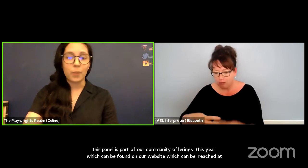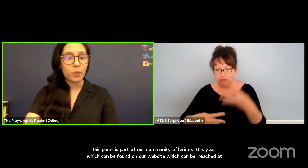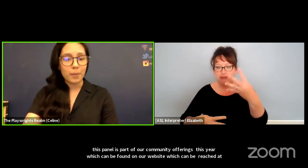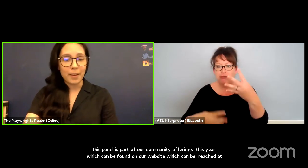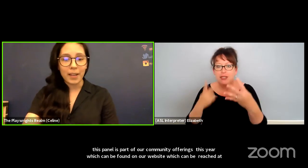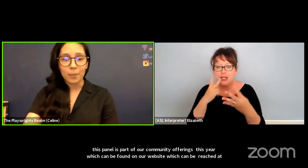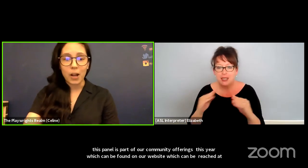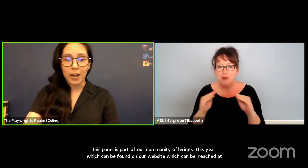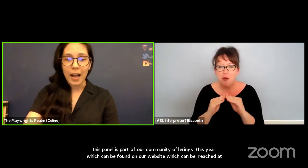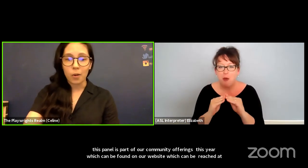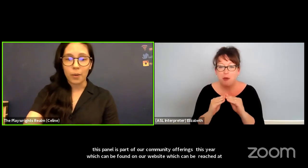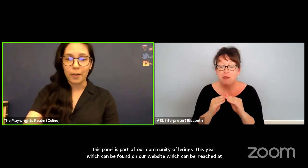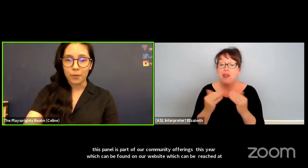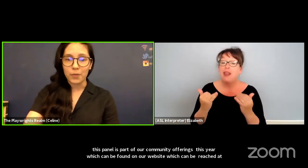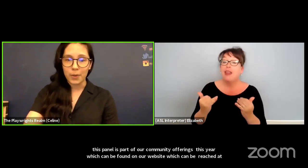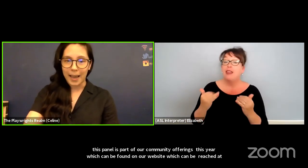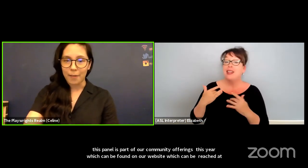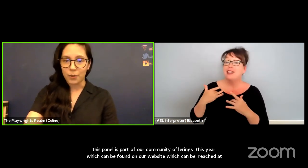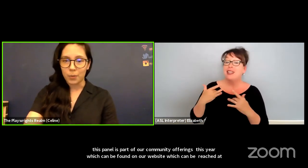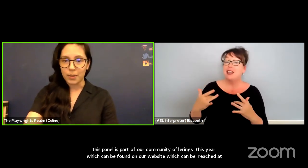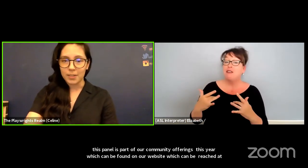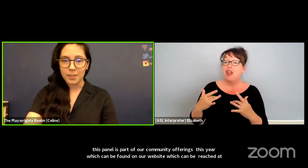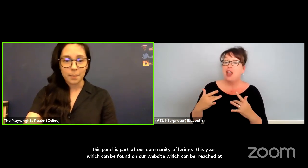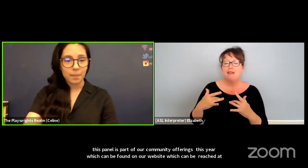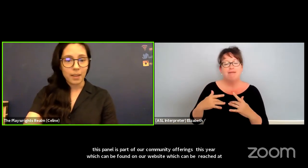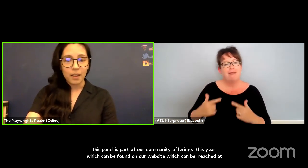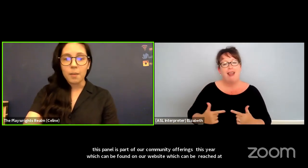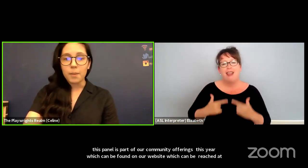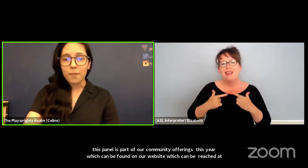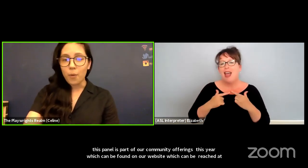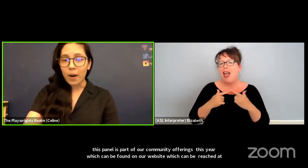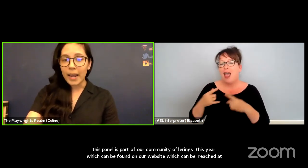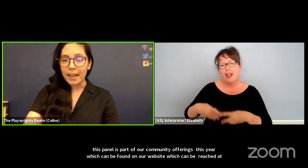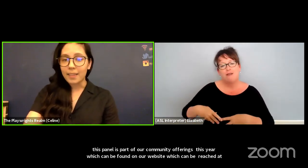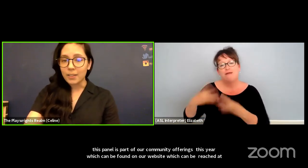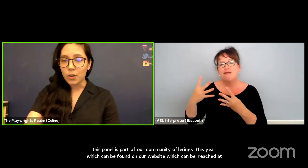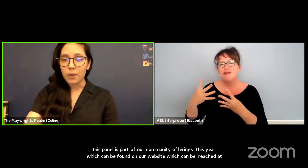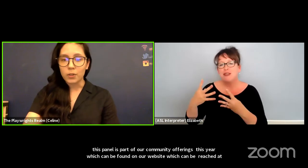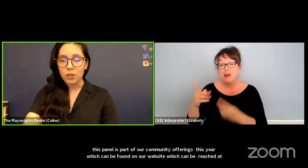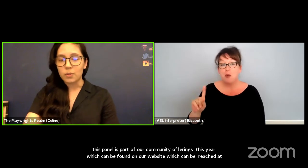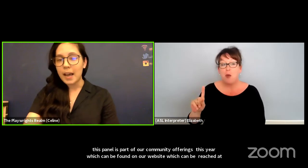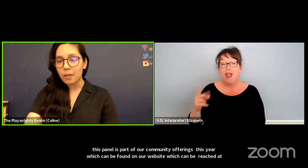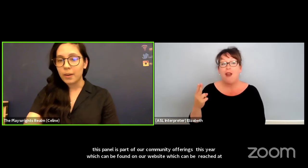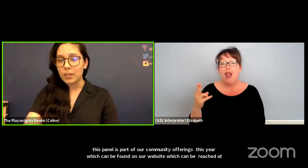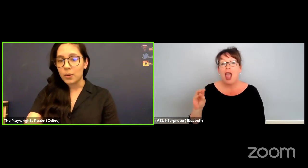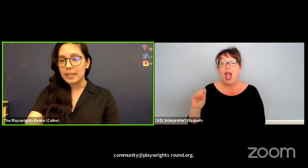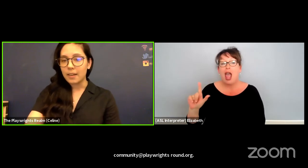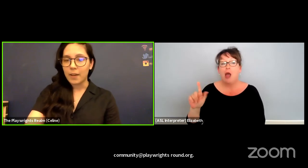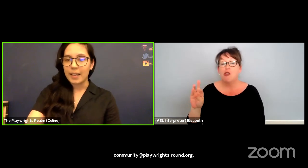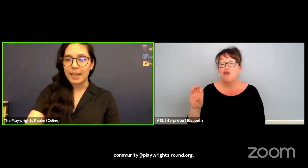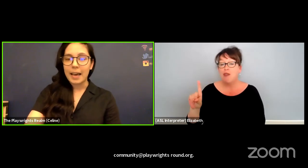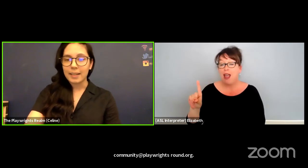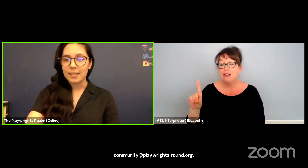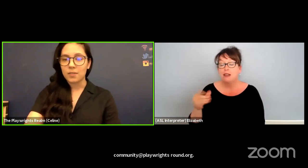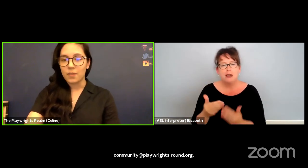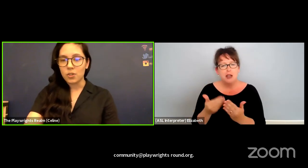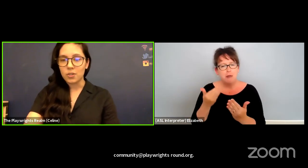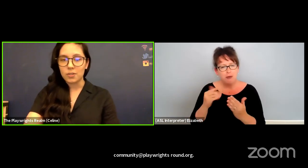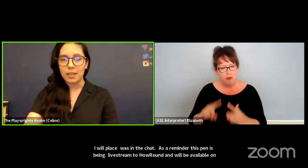and will be available on HowRound for viewing afterwards. Before I hand things over to Talleri to identify the access features